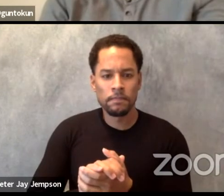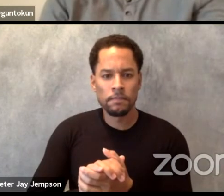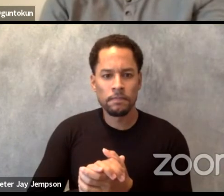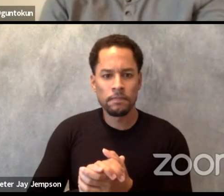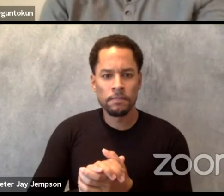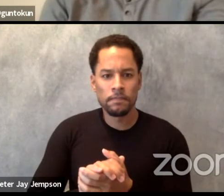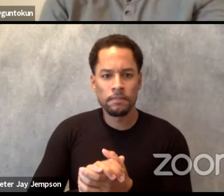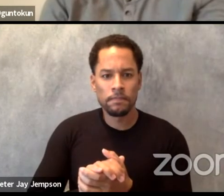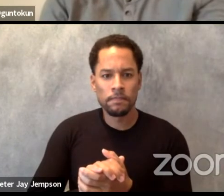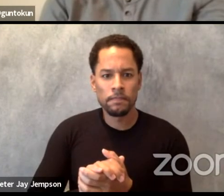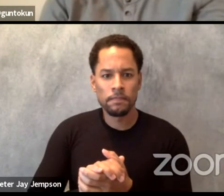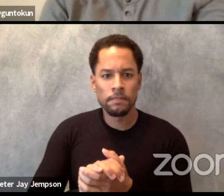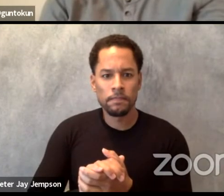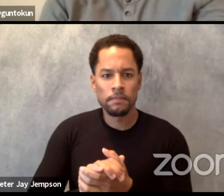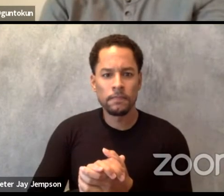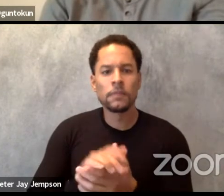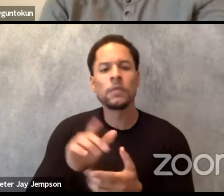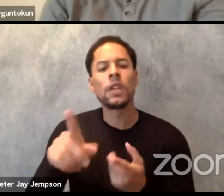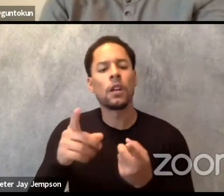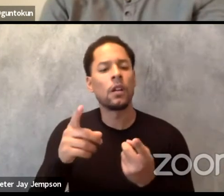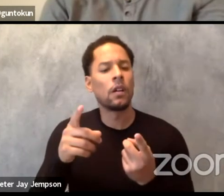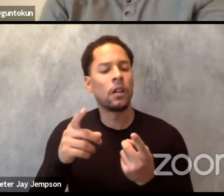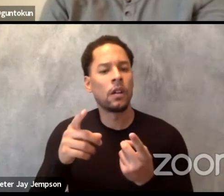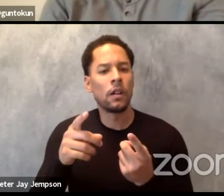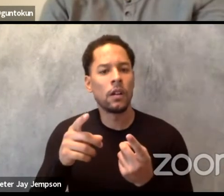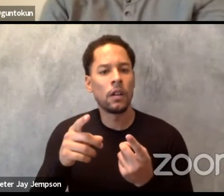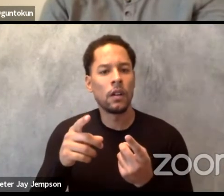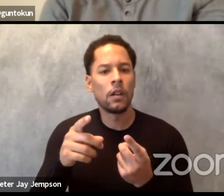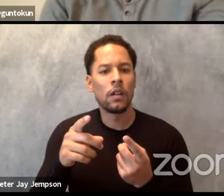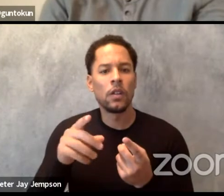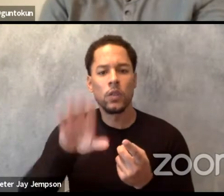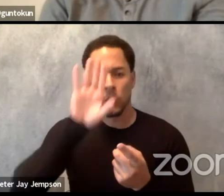Oga Wale kind of started us on that institutional dramaturg